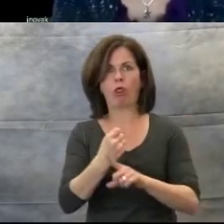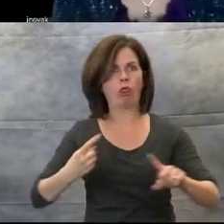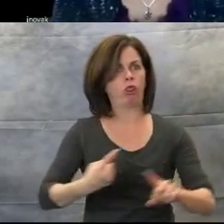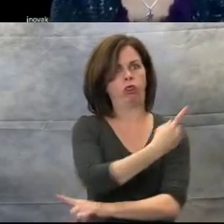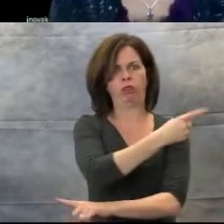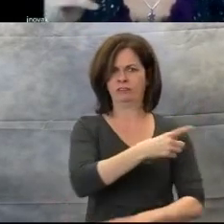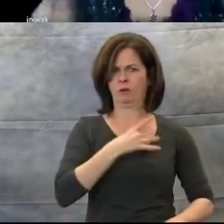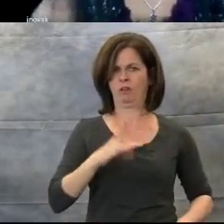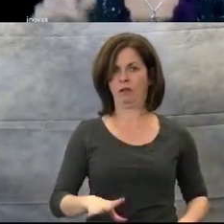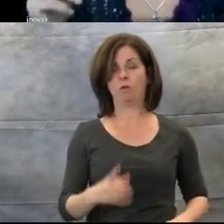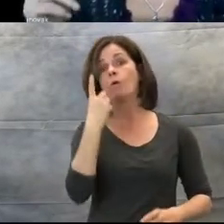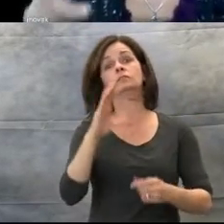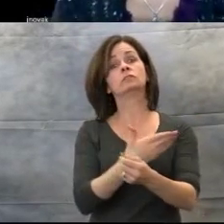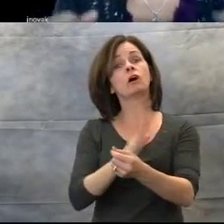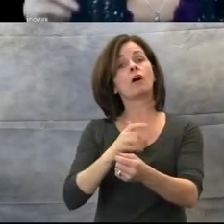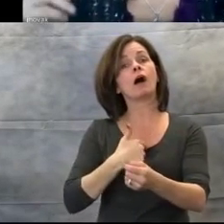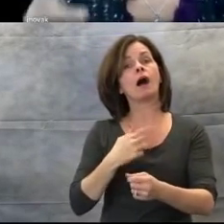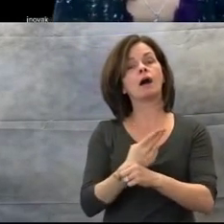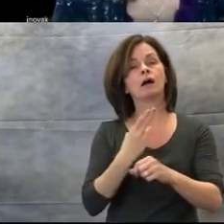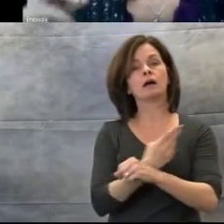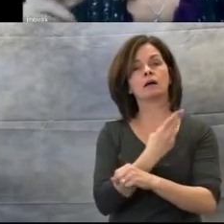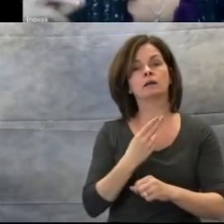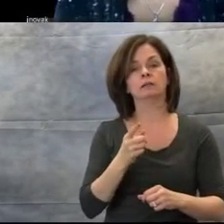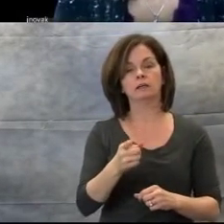"Gonna shake, shake, shake my sillies out,